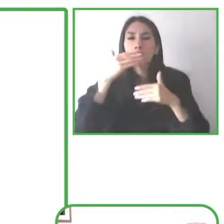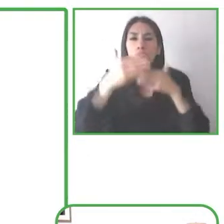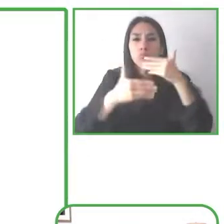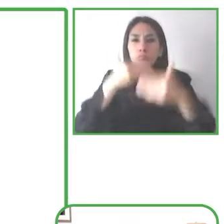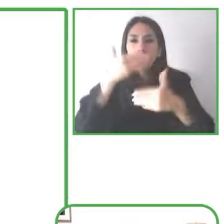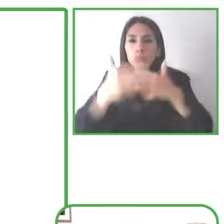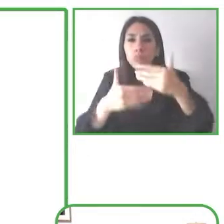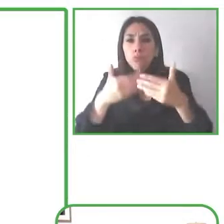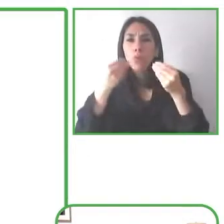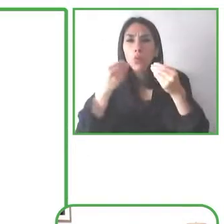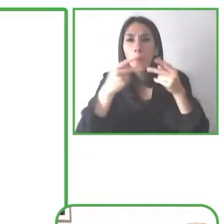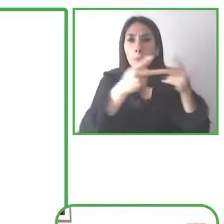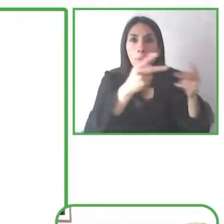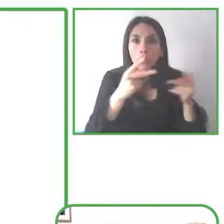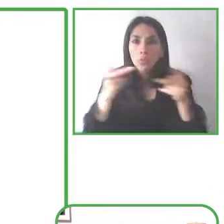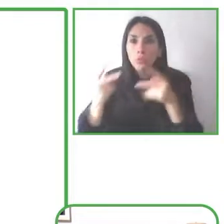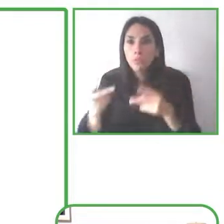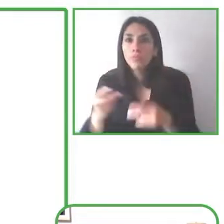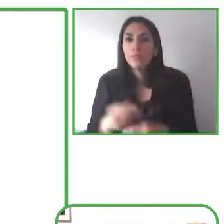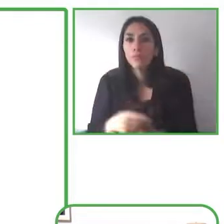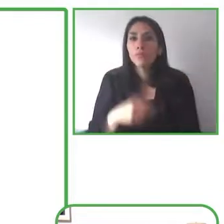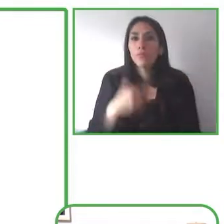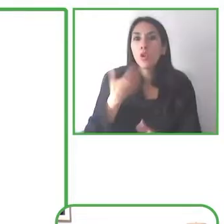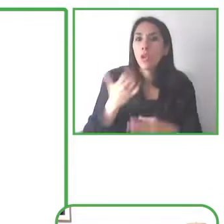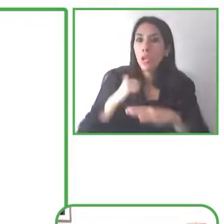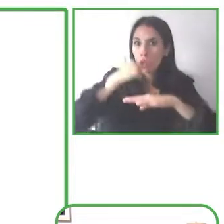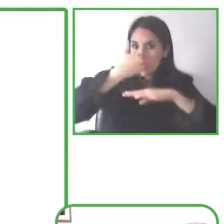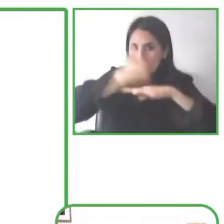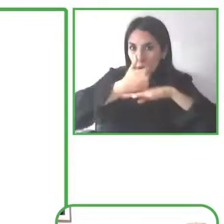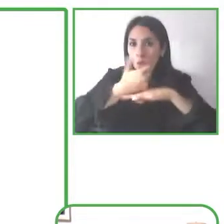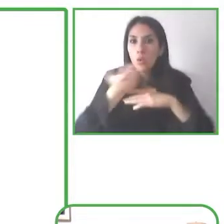group as well and before this my role at Google was the